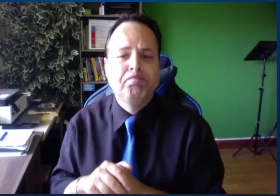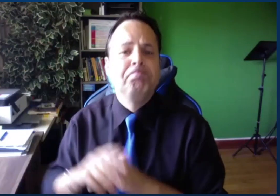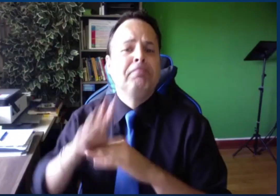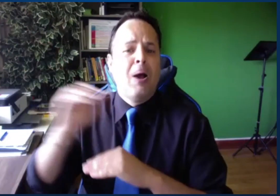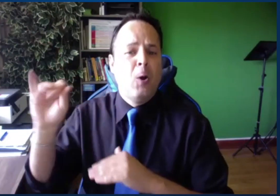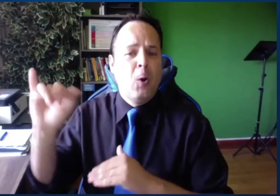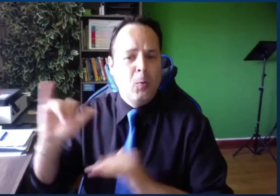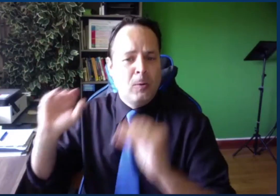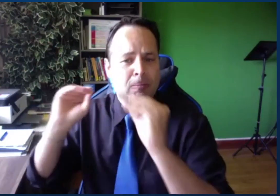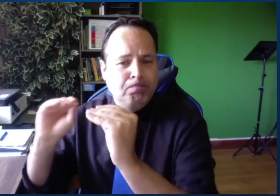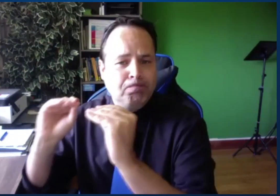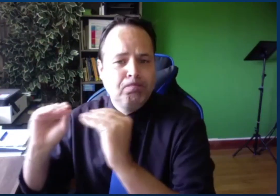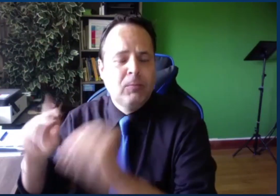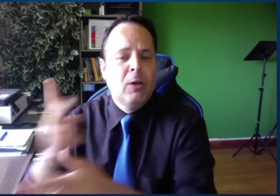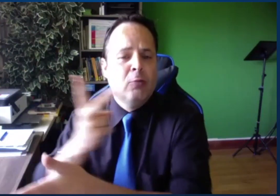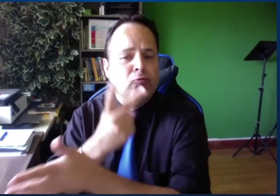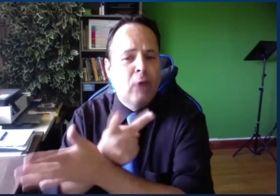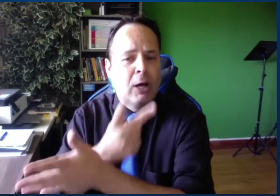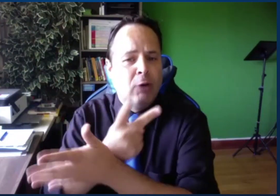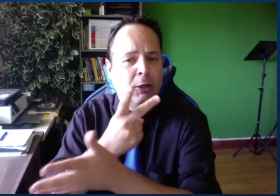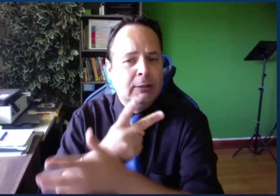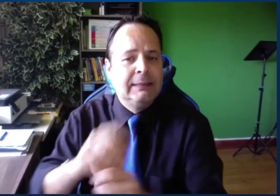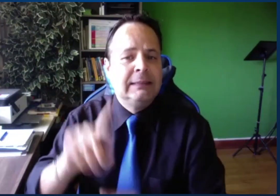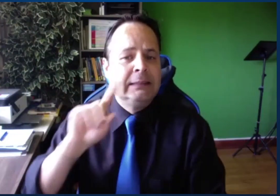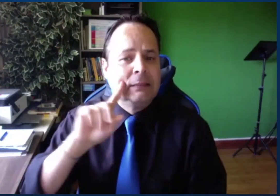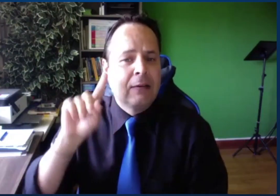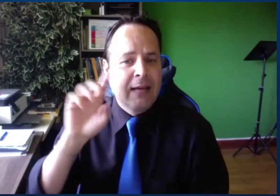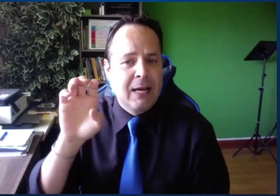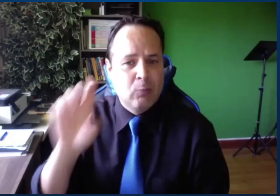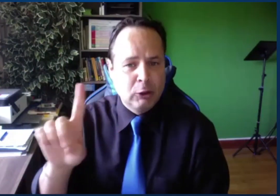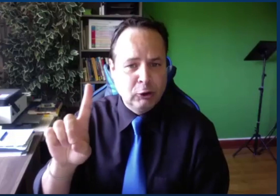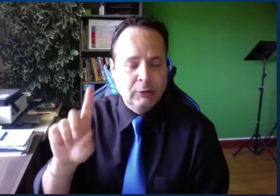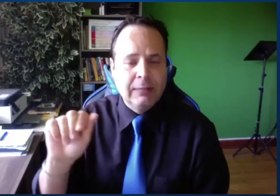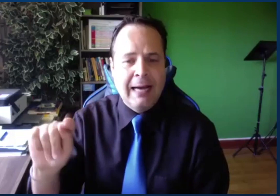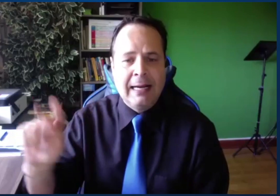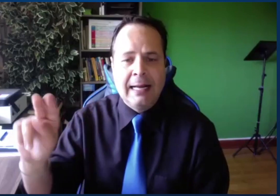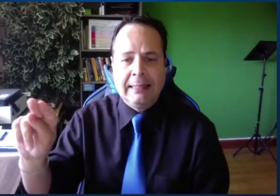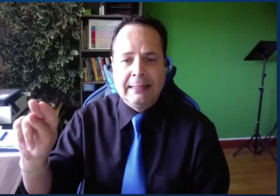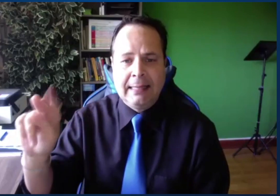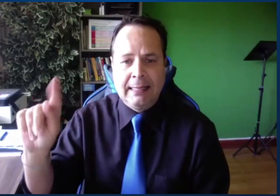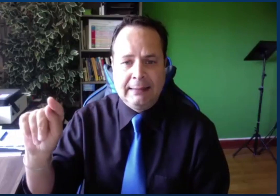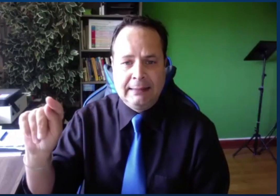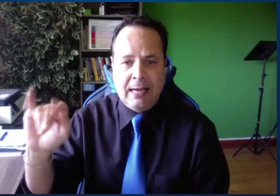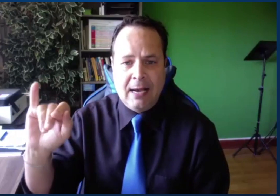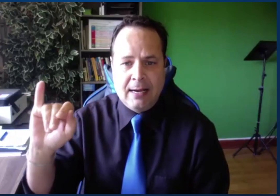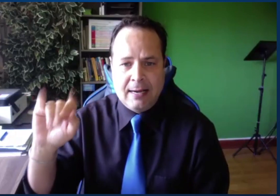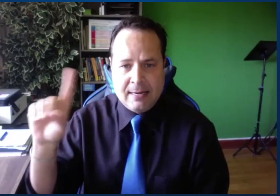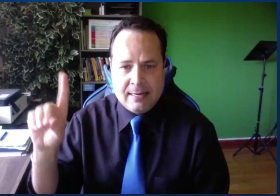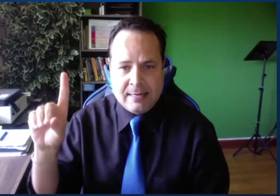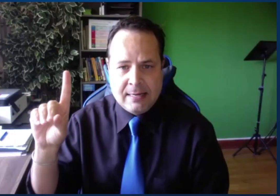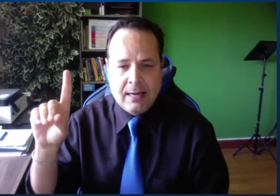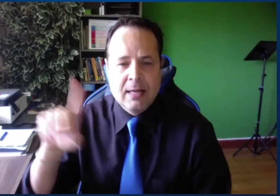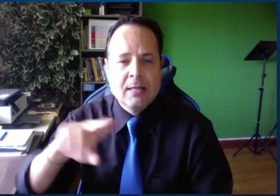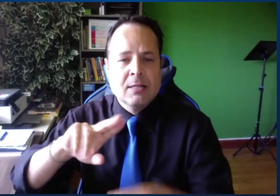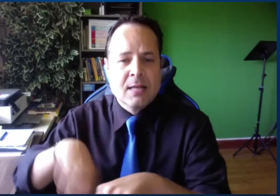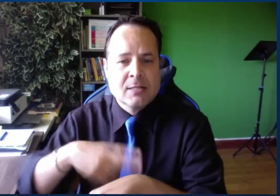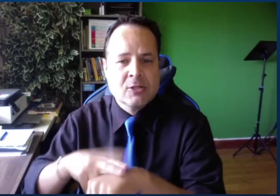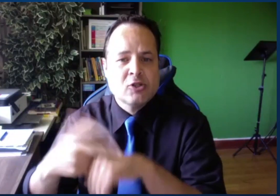to become a lecturer as well as a teacher in a graduate